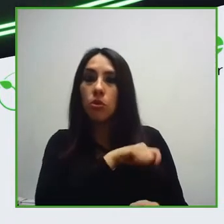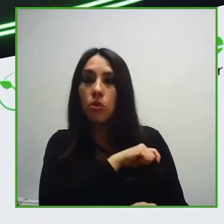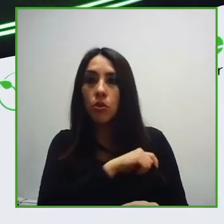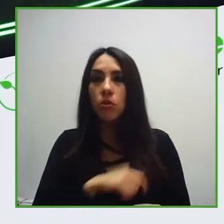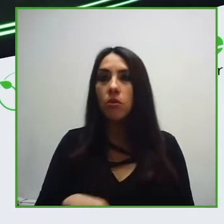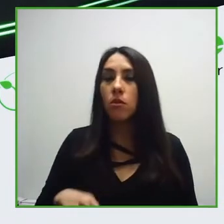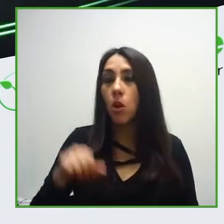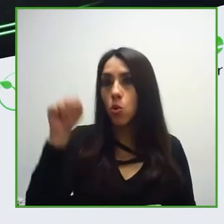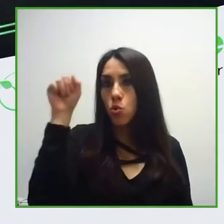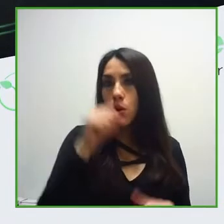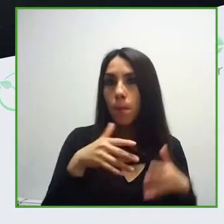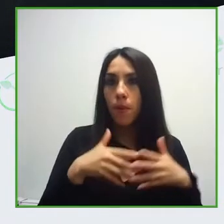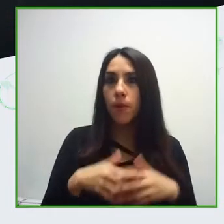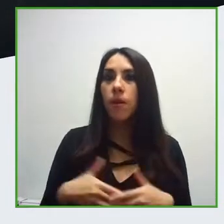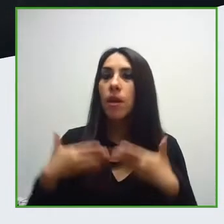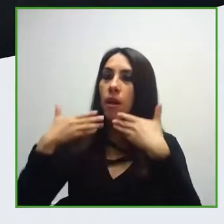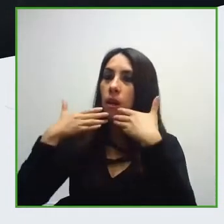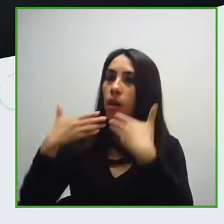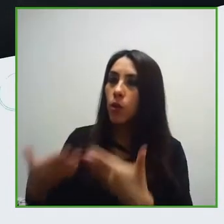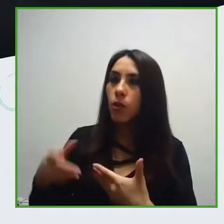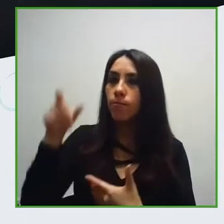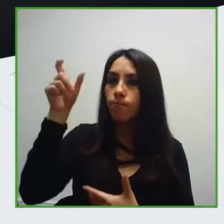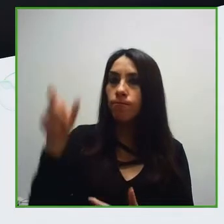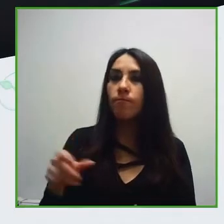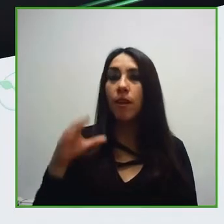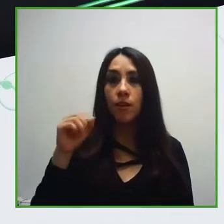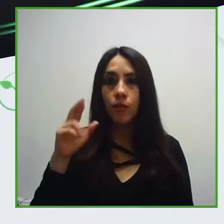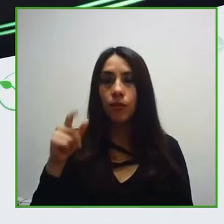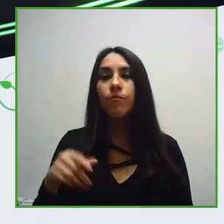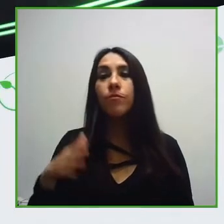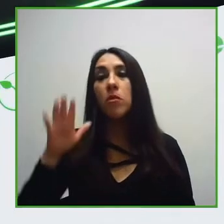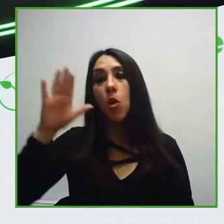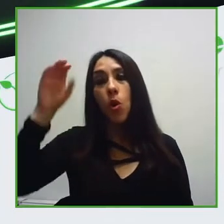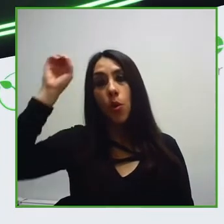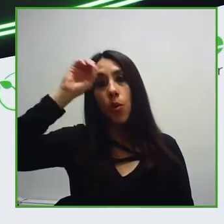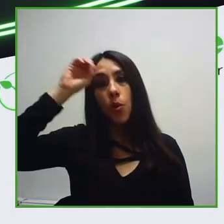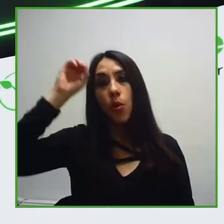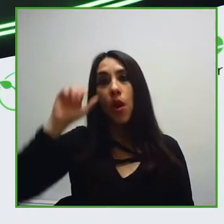García the vision of experts such as Axel Leblois, president and executive